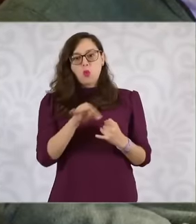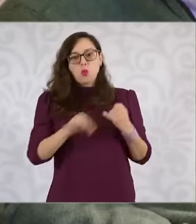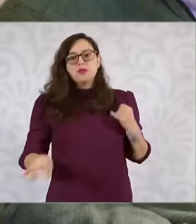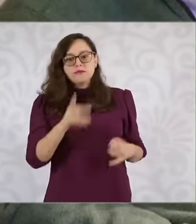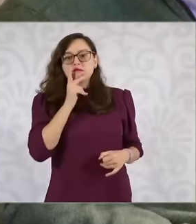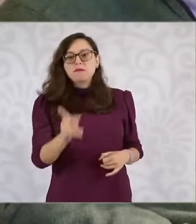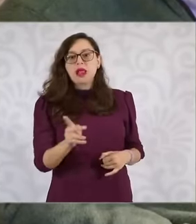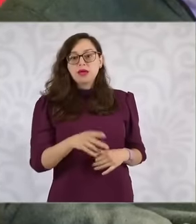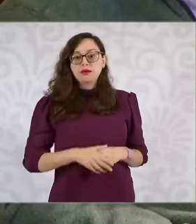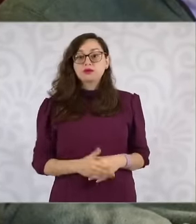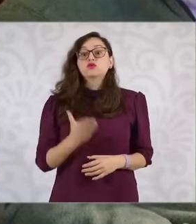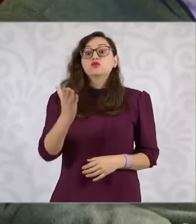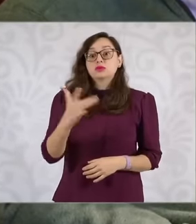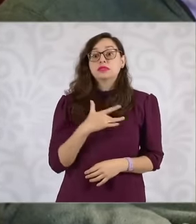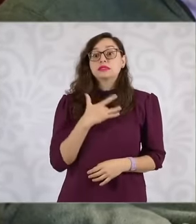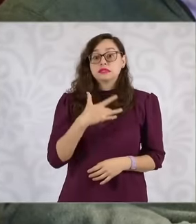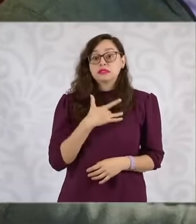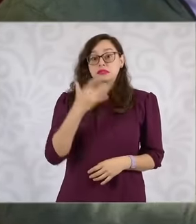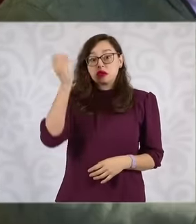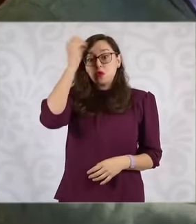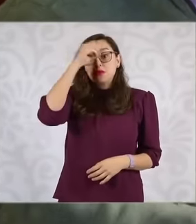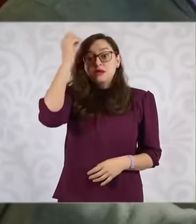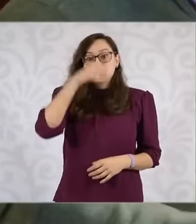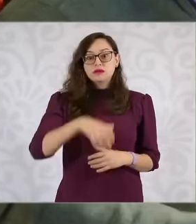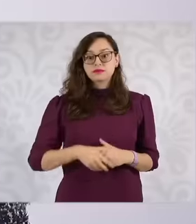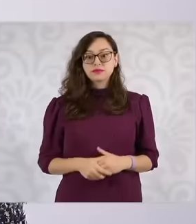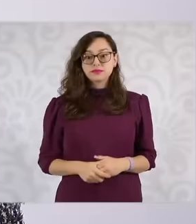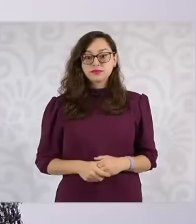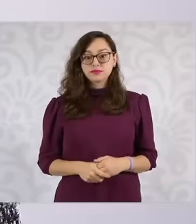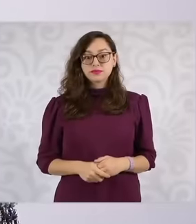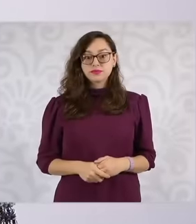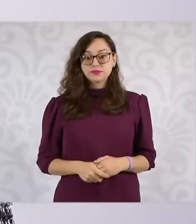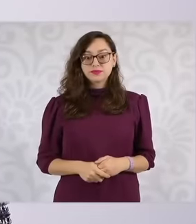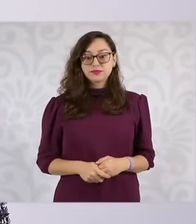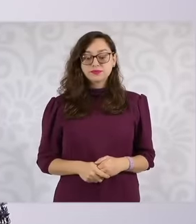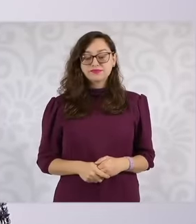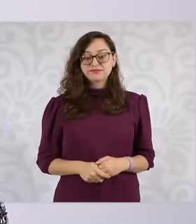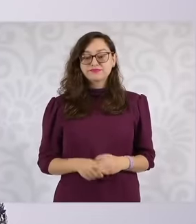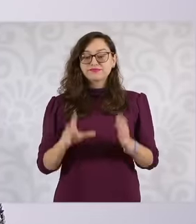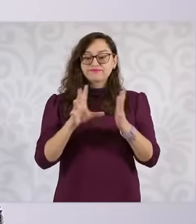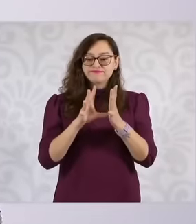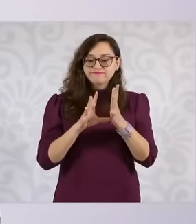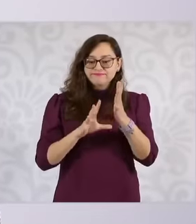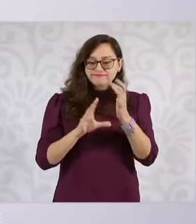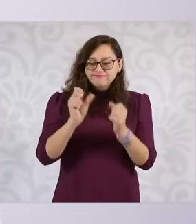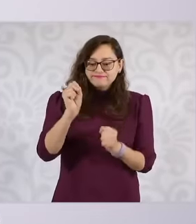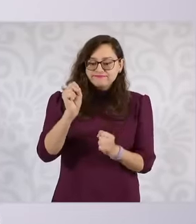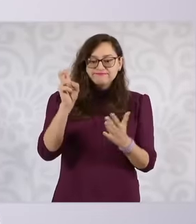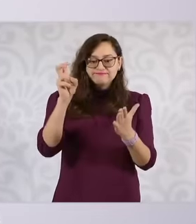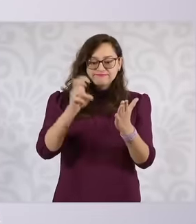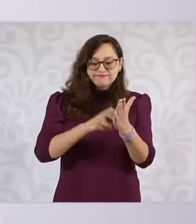this first declaration of the conference of judges? There has already been a constitutional reform.